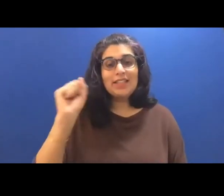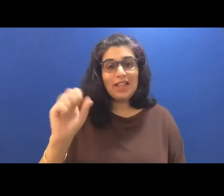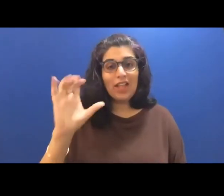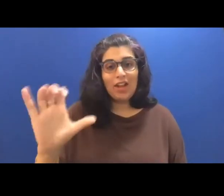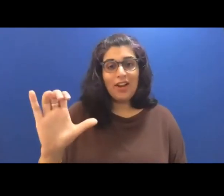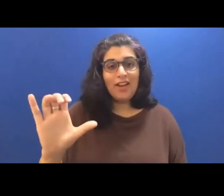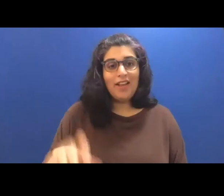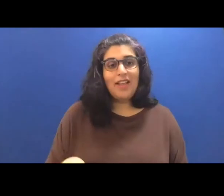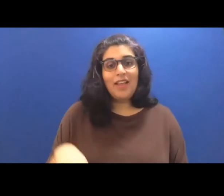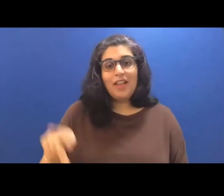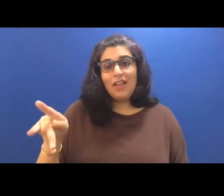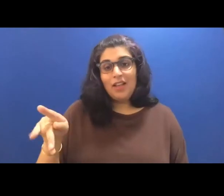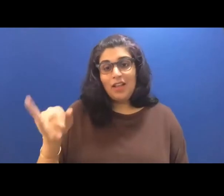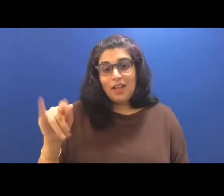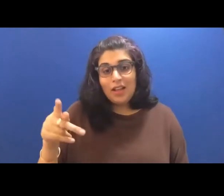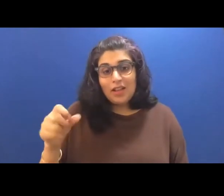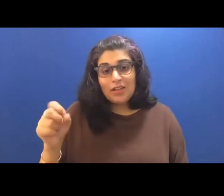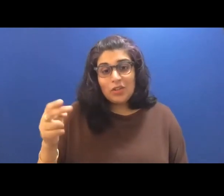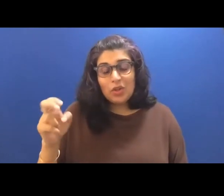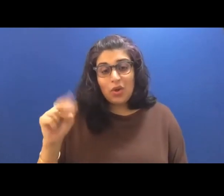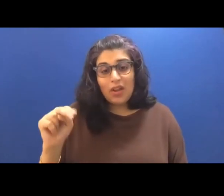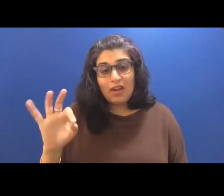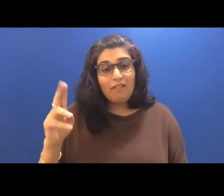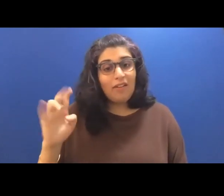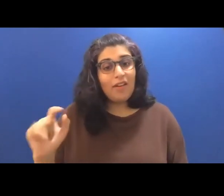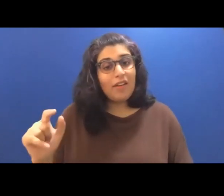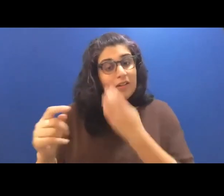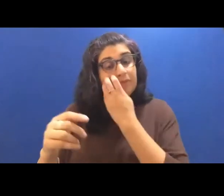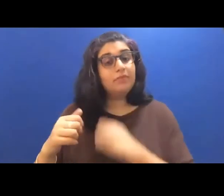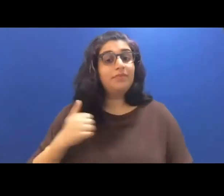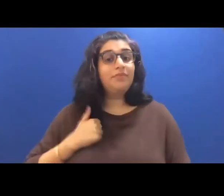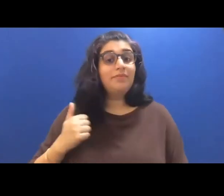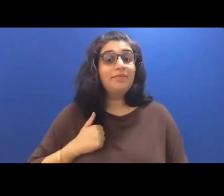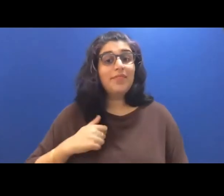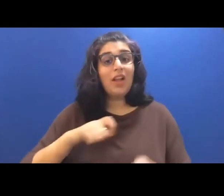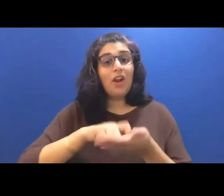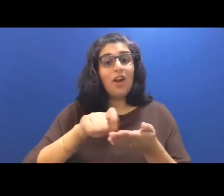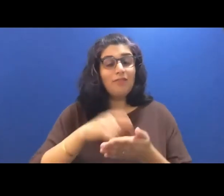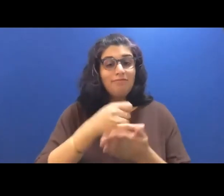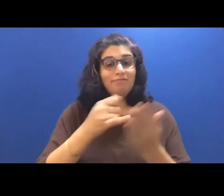Pik-Shuen Fung is a Canadian writer and artist living in New York City. Her first book ghost